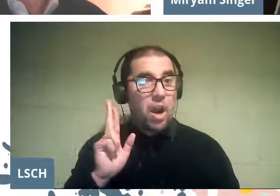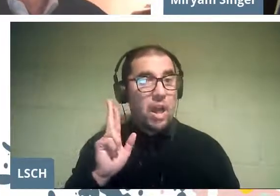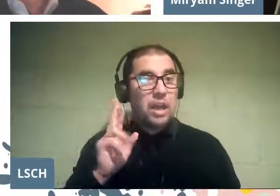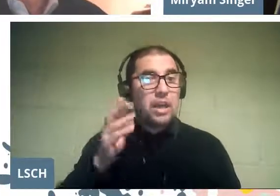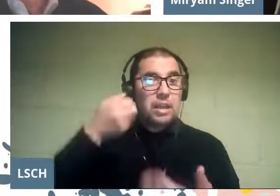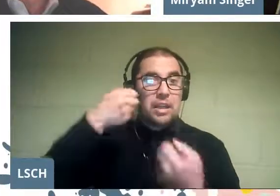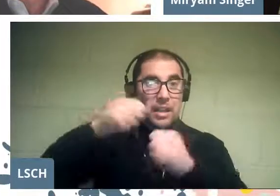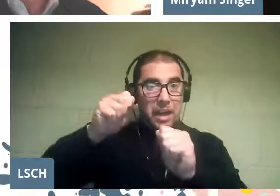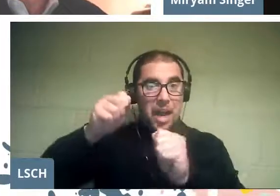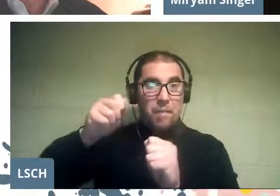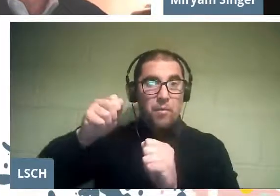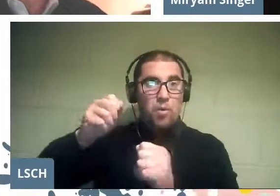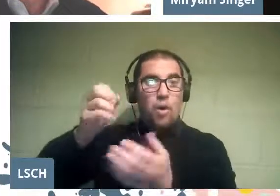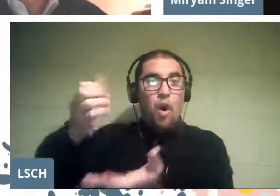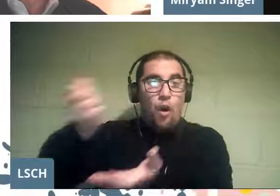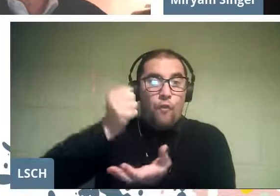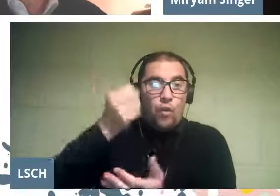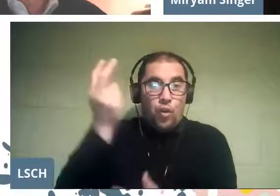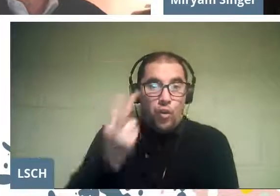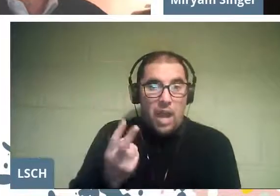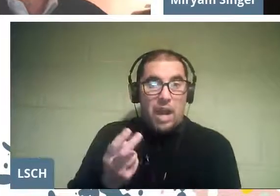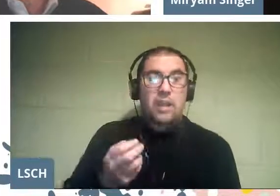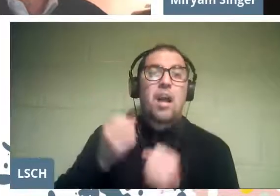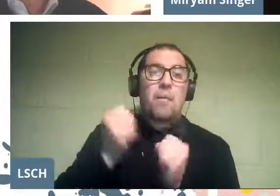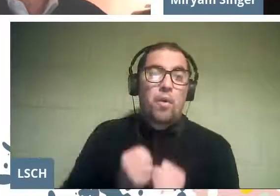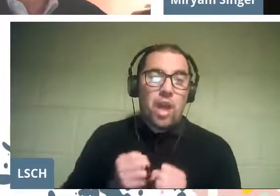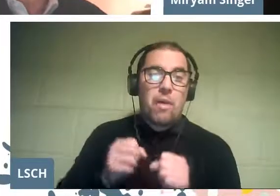that we are running, we can systematize it